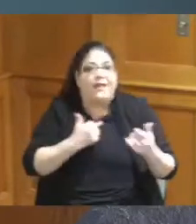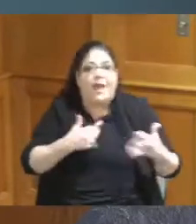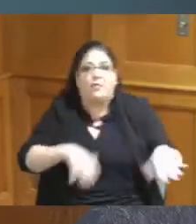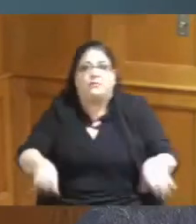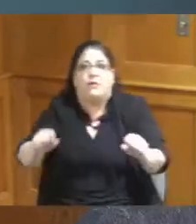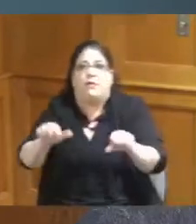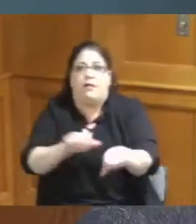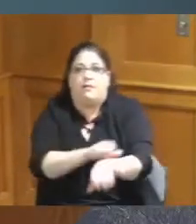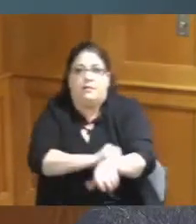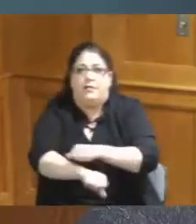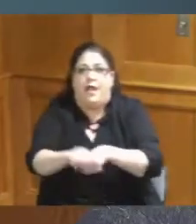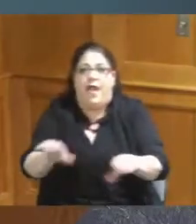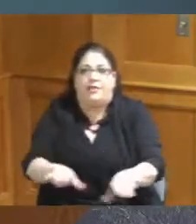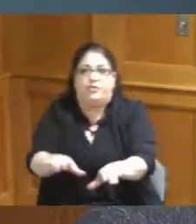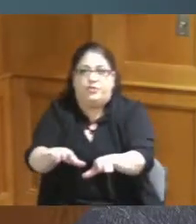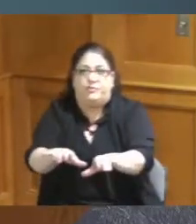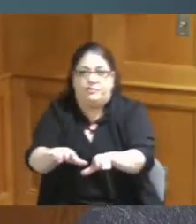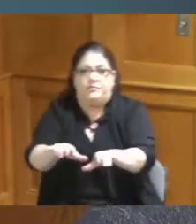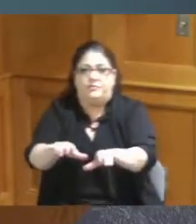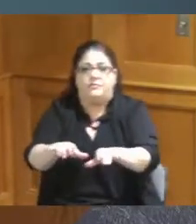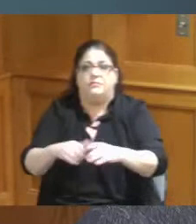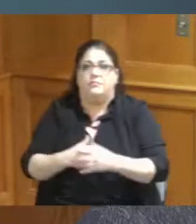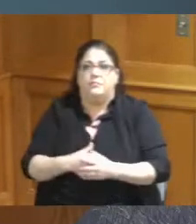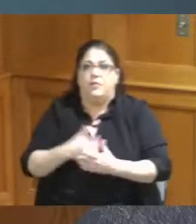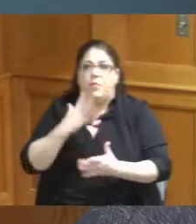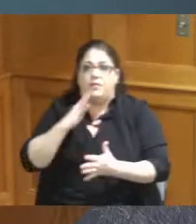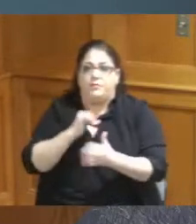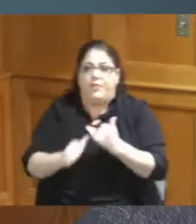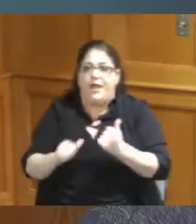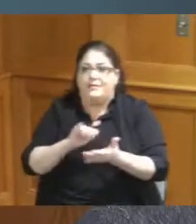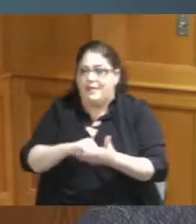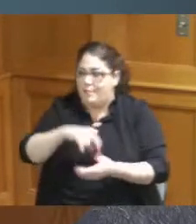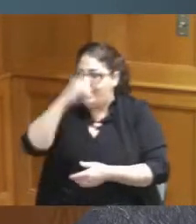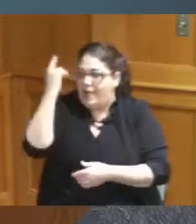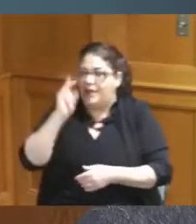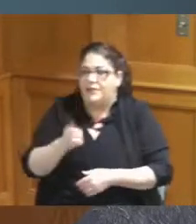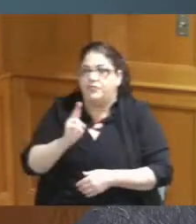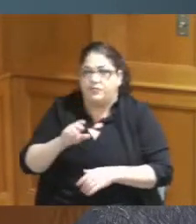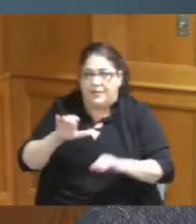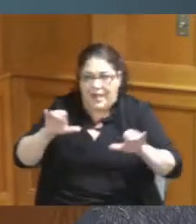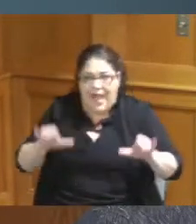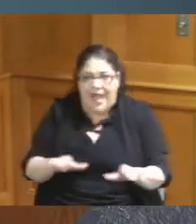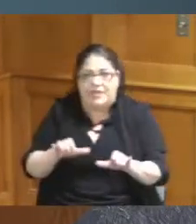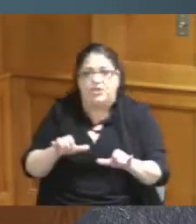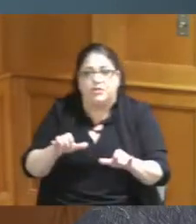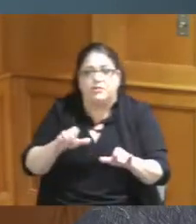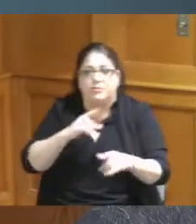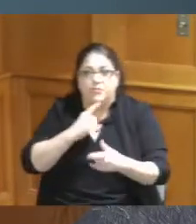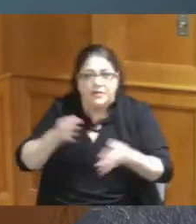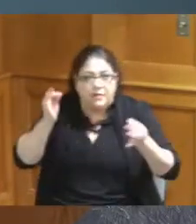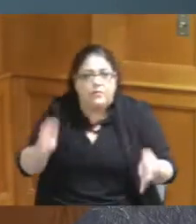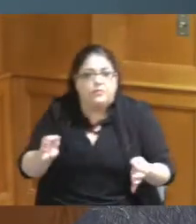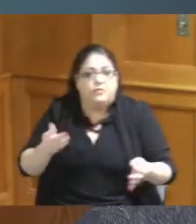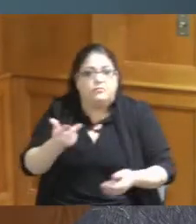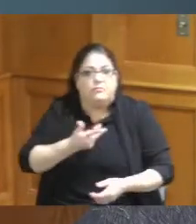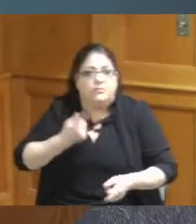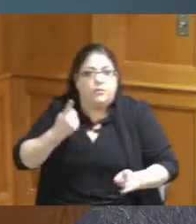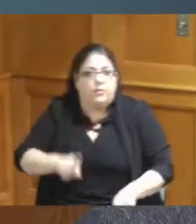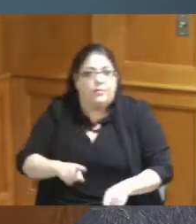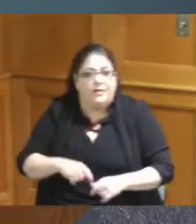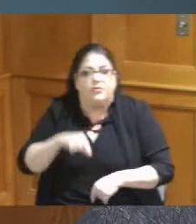them but we like to pass a Black History action resolution and during that day so we're going to